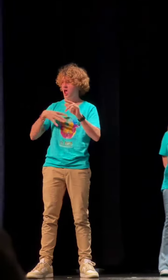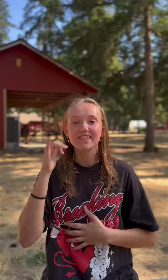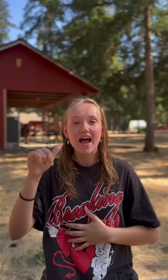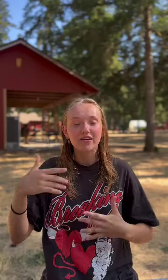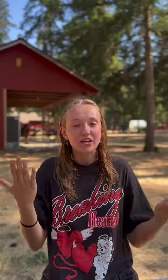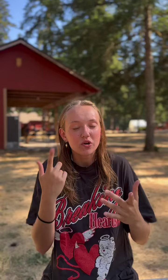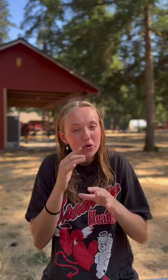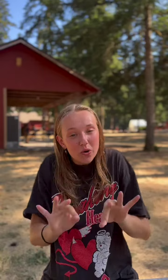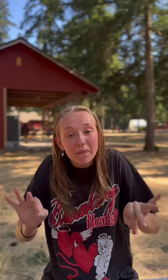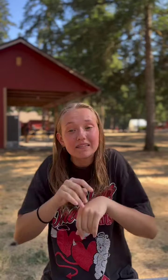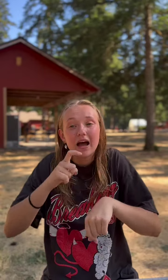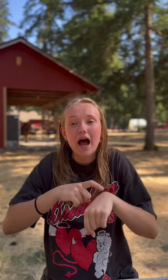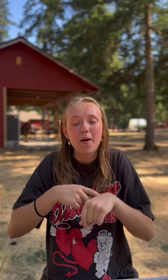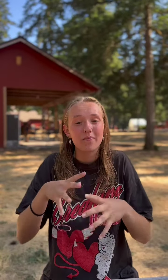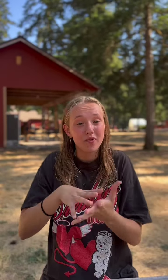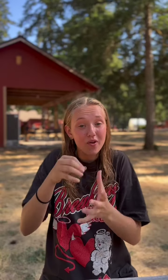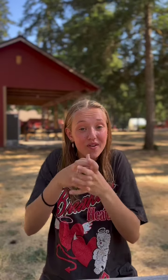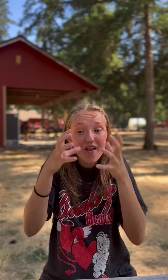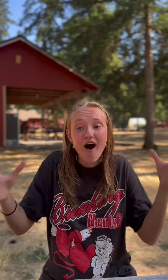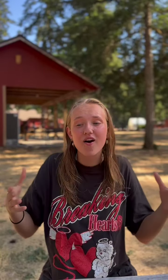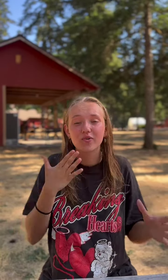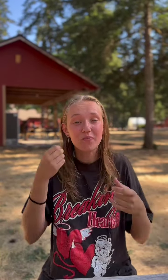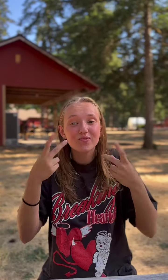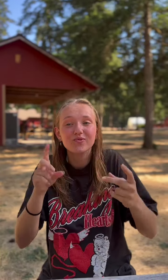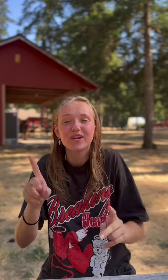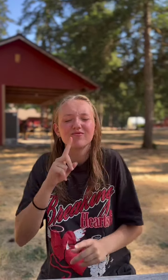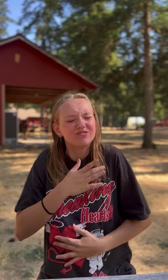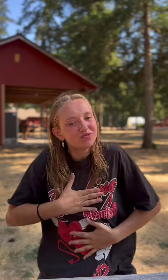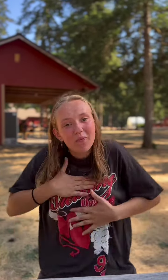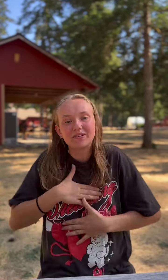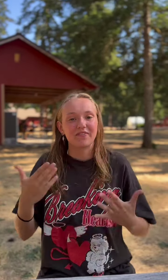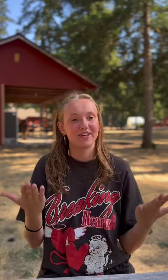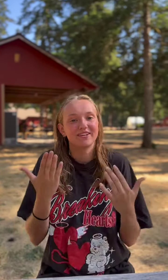Being here is definitely worth it! I learn so much and this is good opportunity, so I enjoy it so much here.